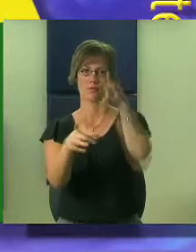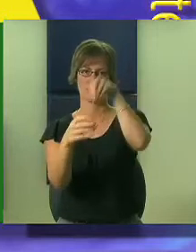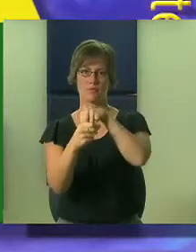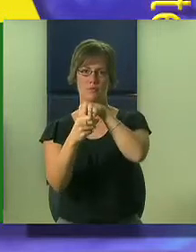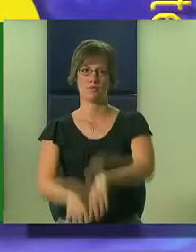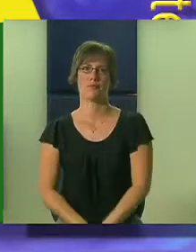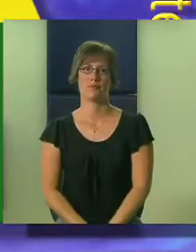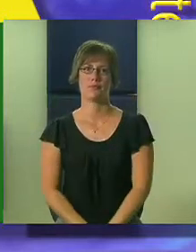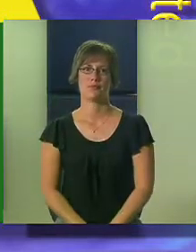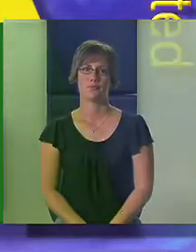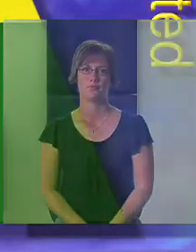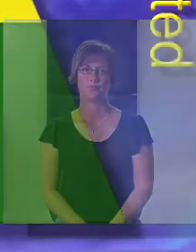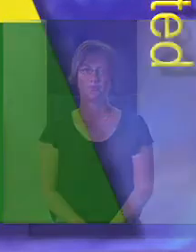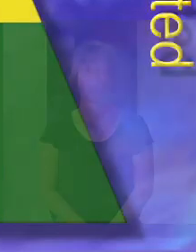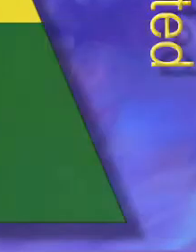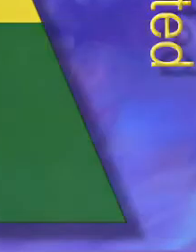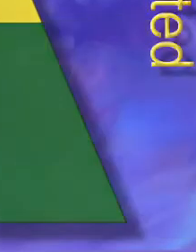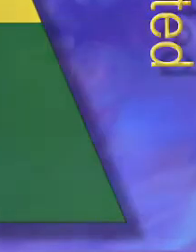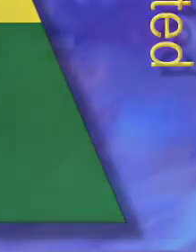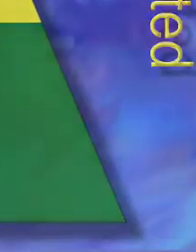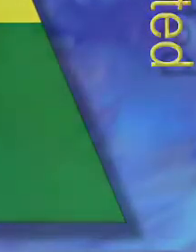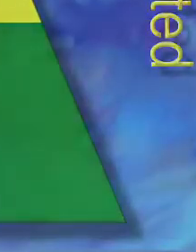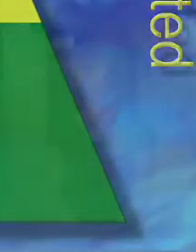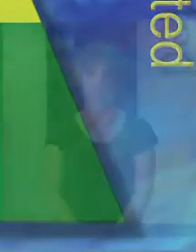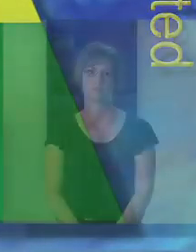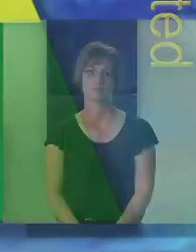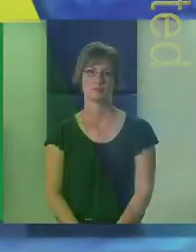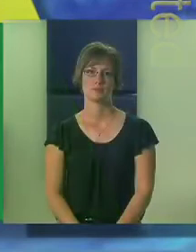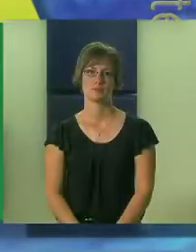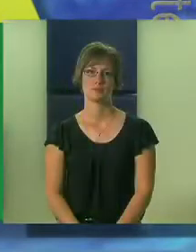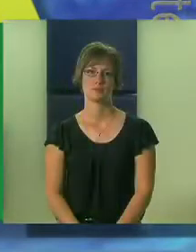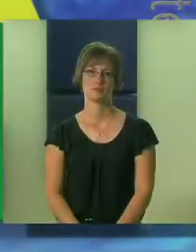is also included.